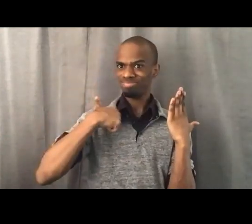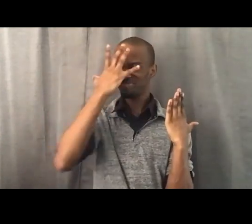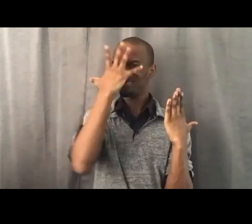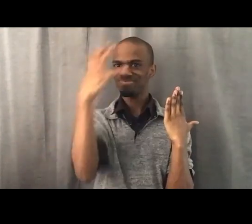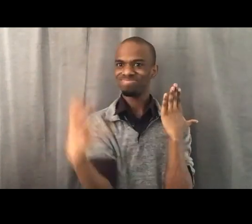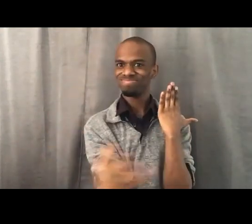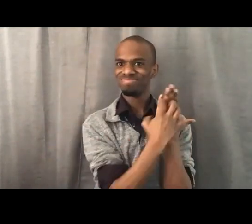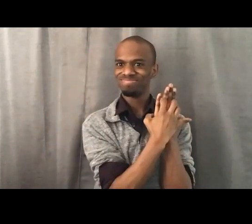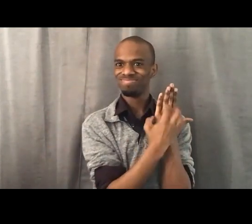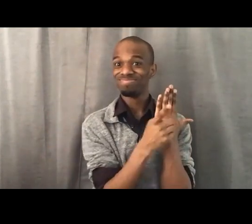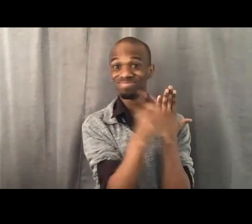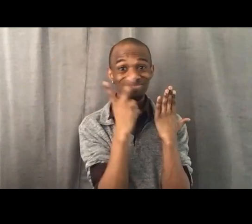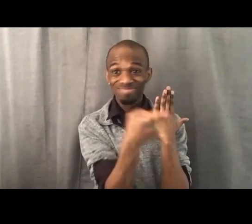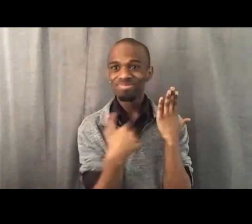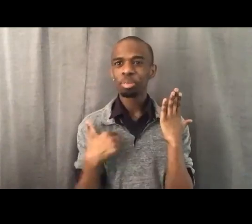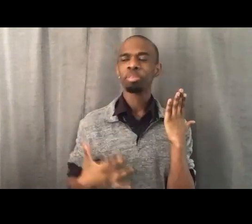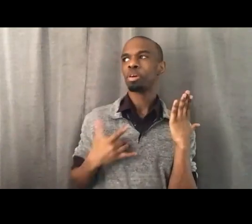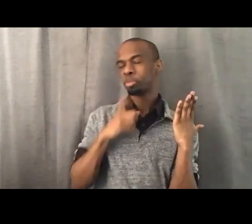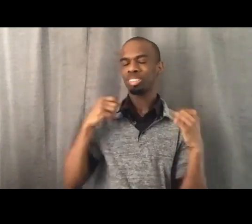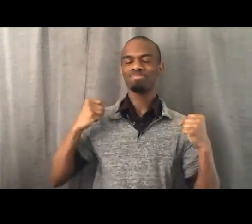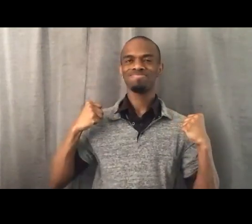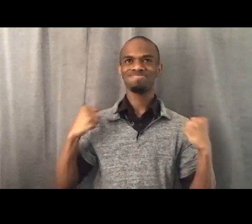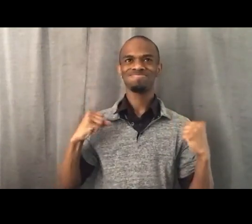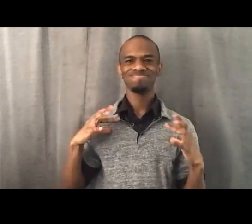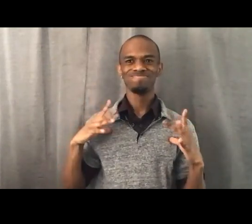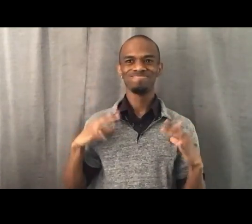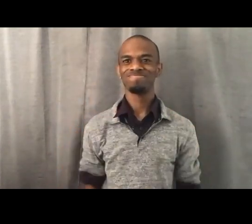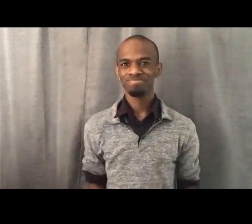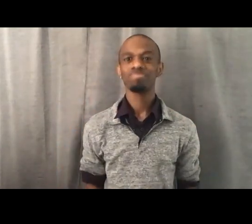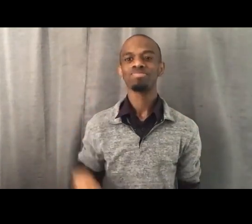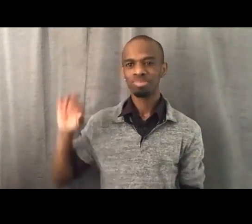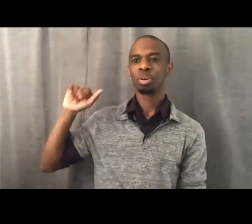So, Razorcake magazine, that's me. So, it's a punk rock magazine.